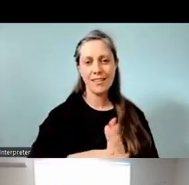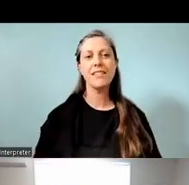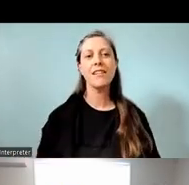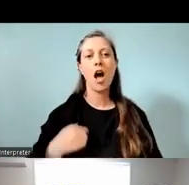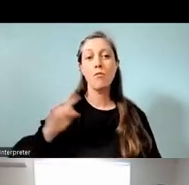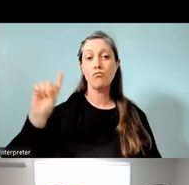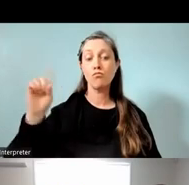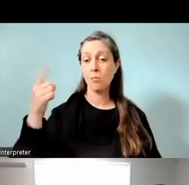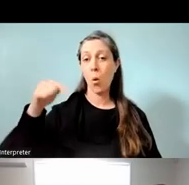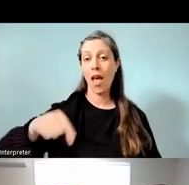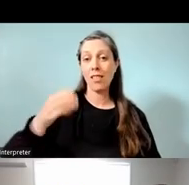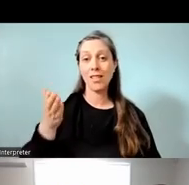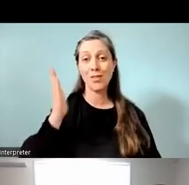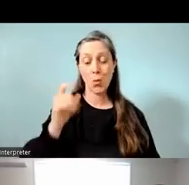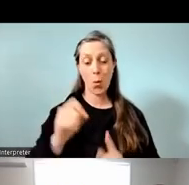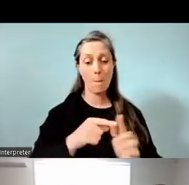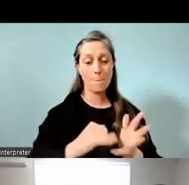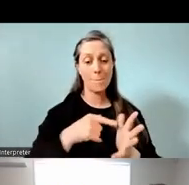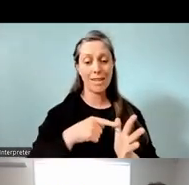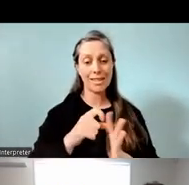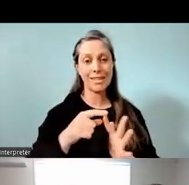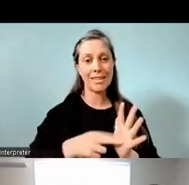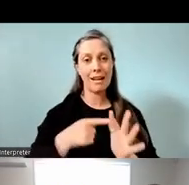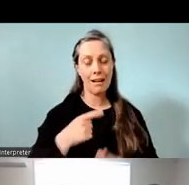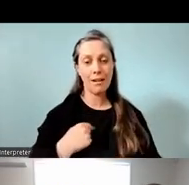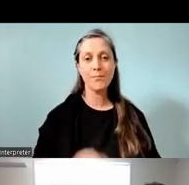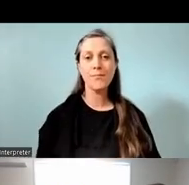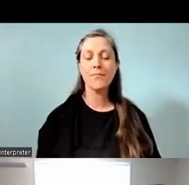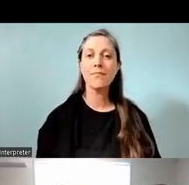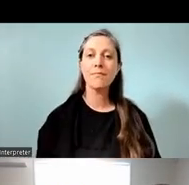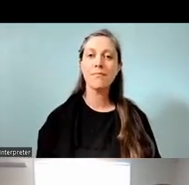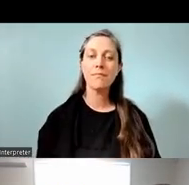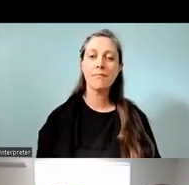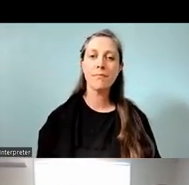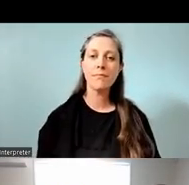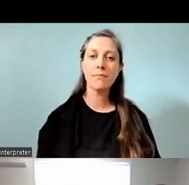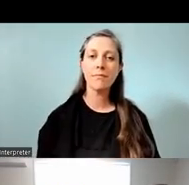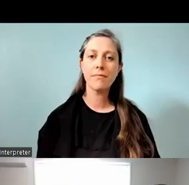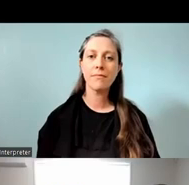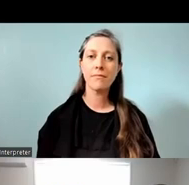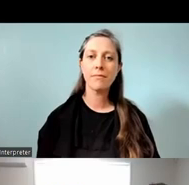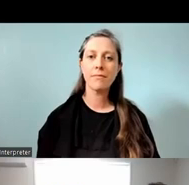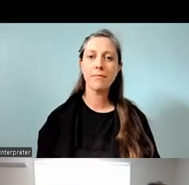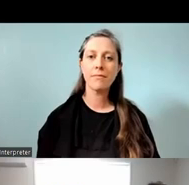Kei te koa te ngākau ki te kōrero ki a koutou. E mihi ana ki a koutou katoa.